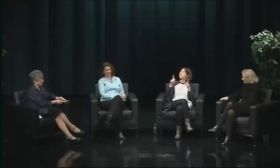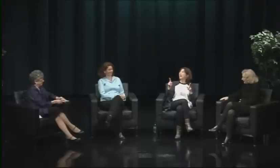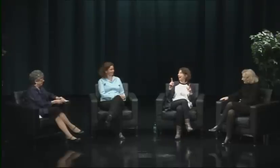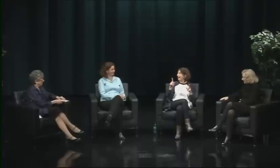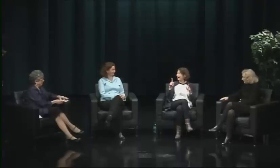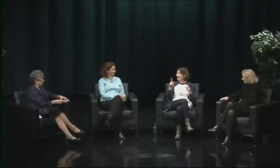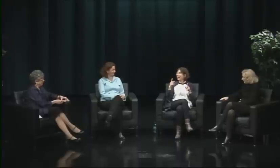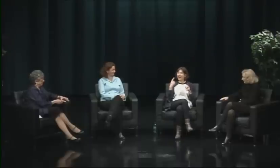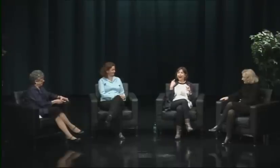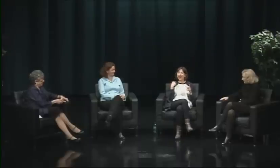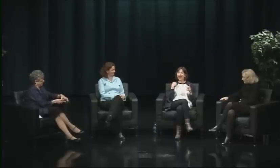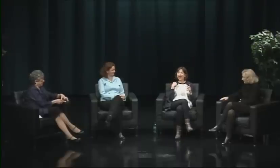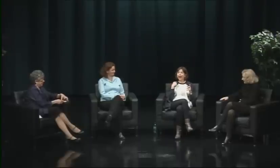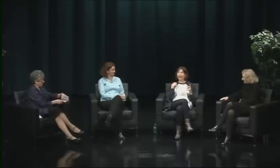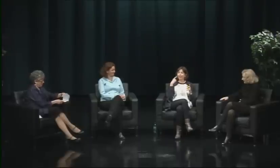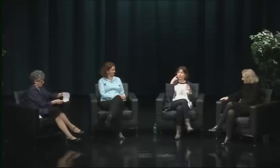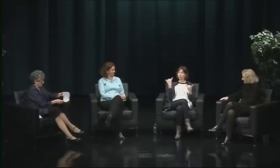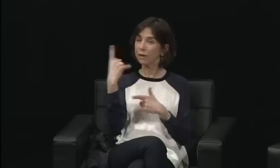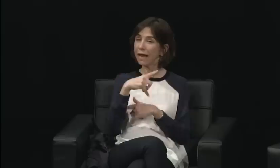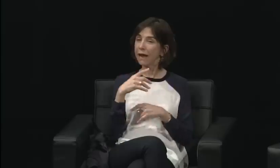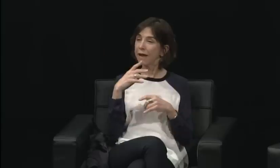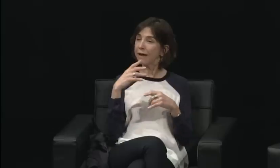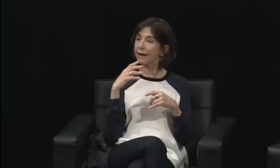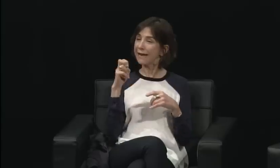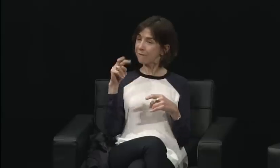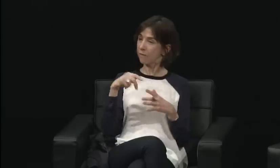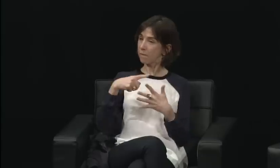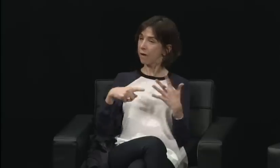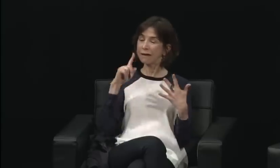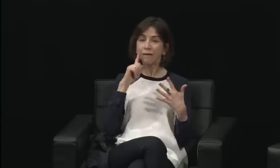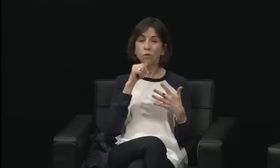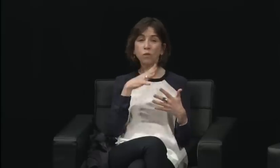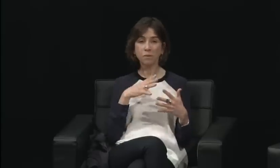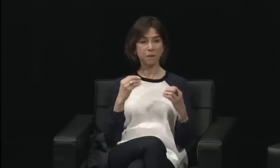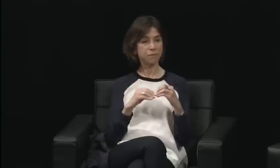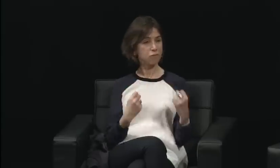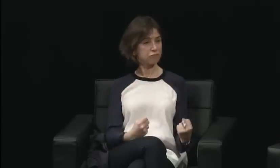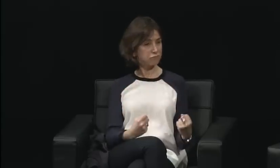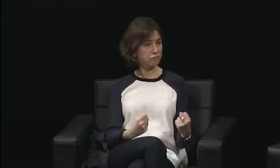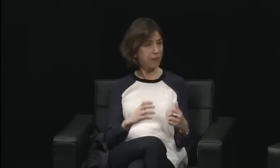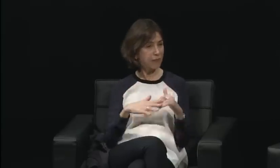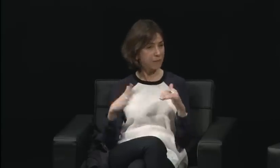Racism and sexism, I think, were the most obvious. We had white men in management positions.